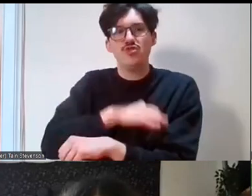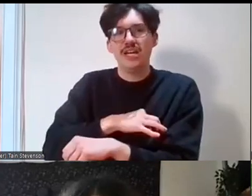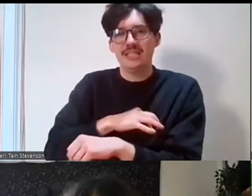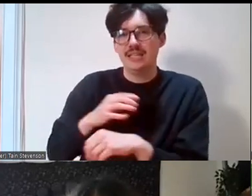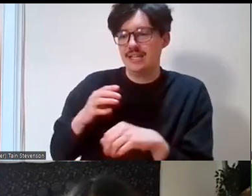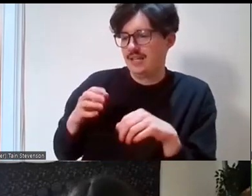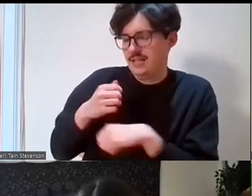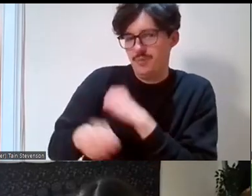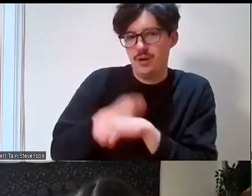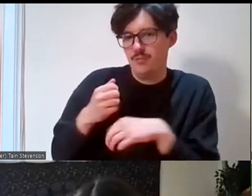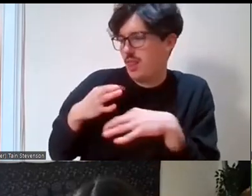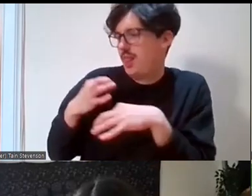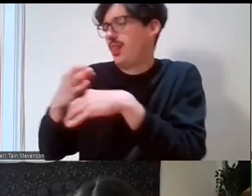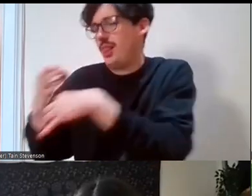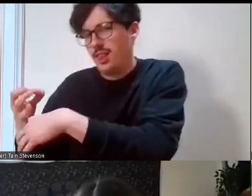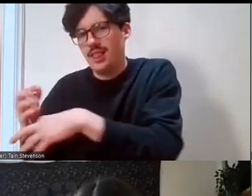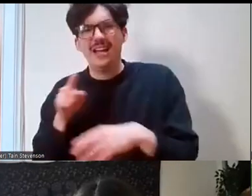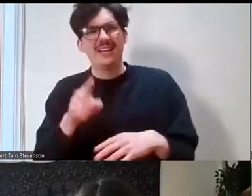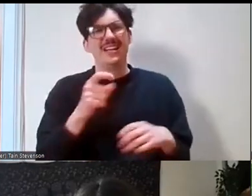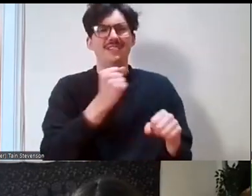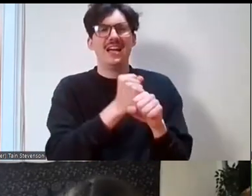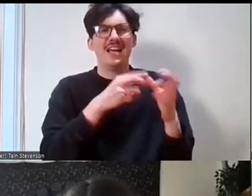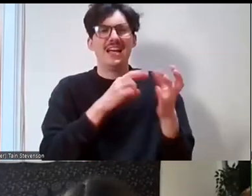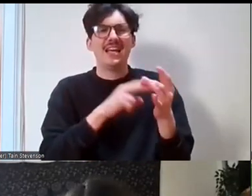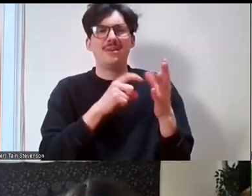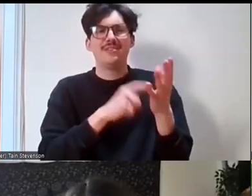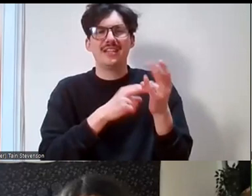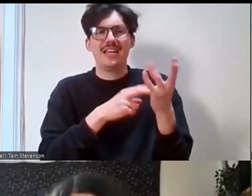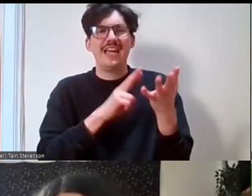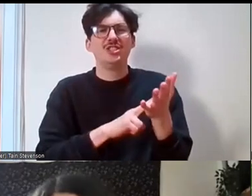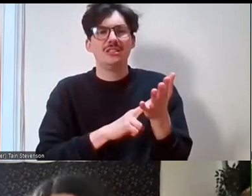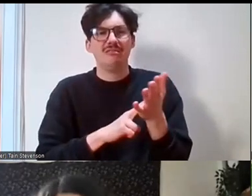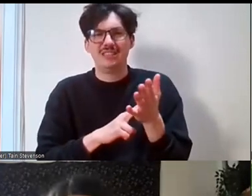trying to make it more like a hunt or something that you'll get a ridiculous return